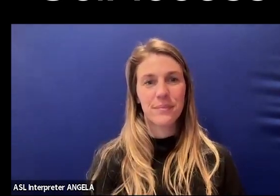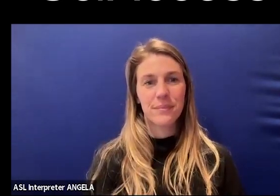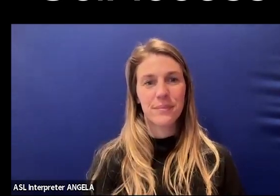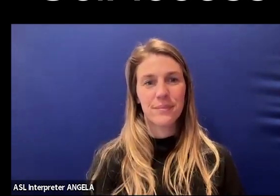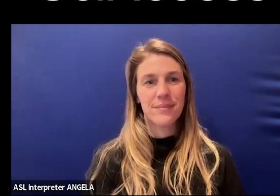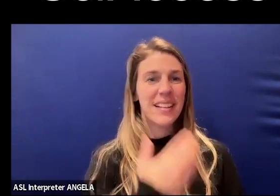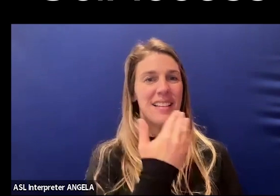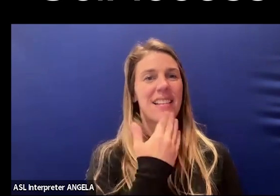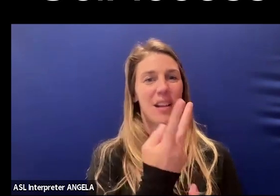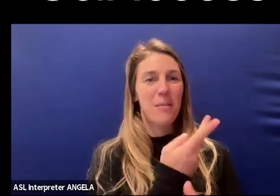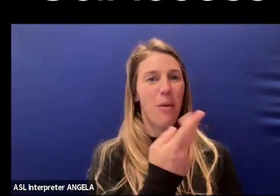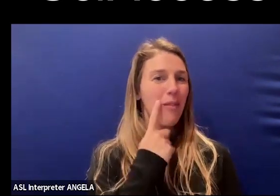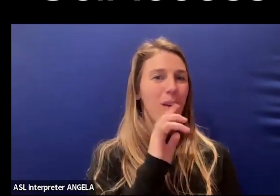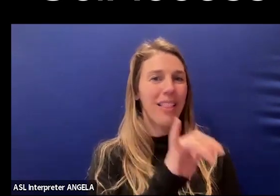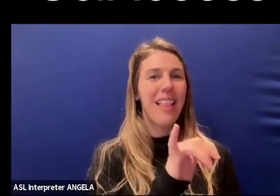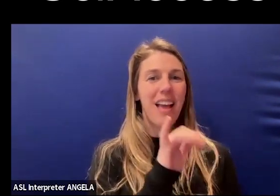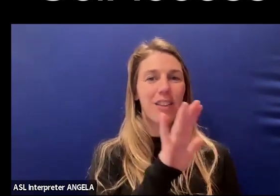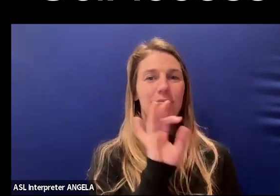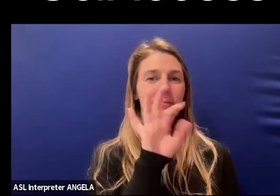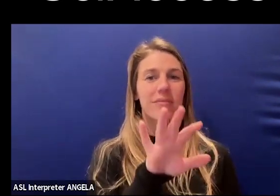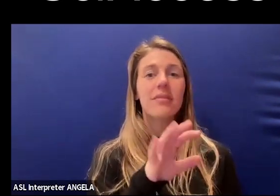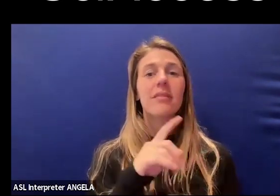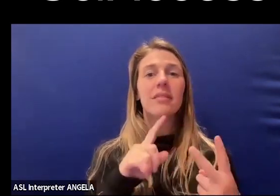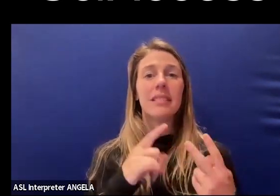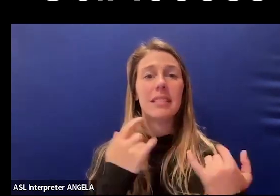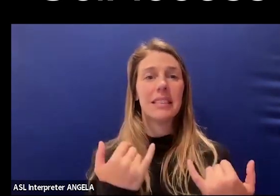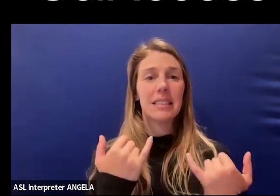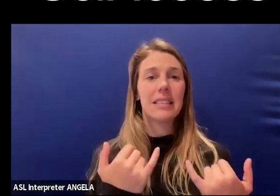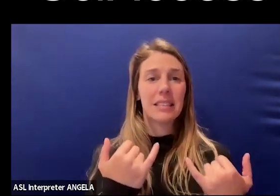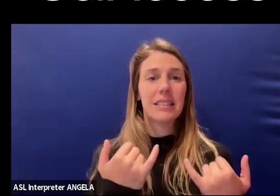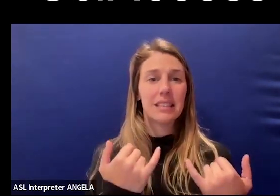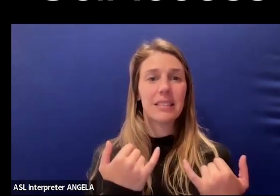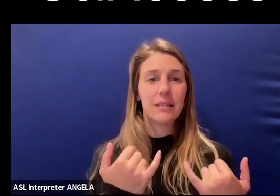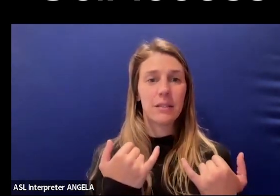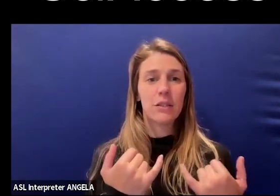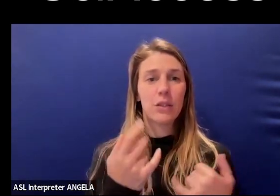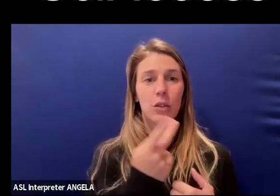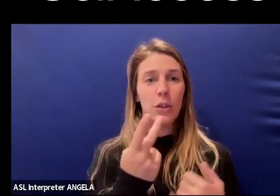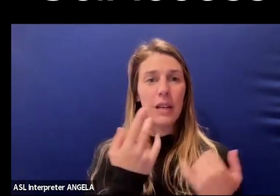Thank you both for your answer. At this time, you are now able